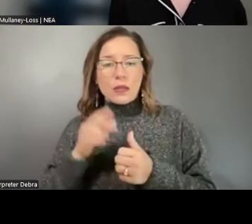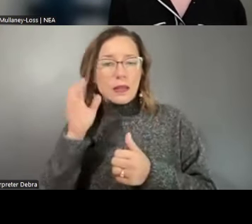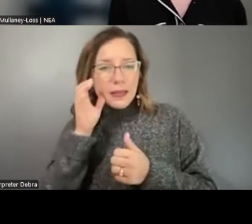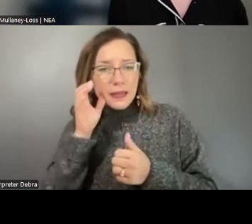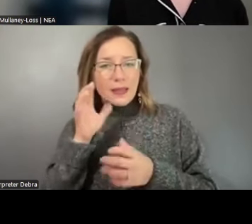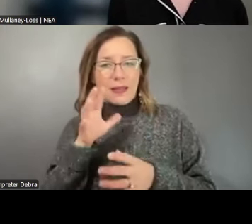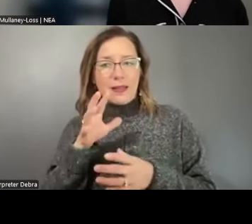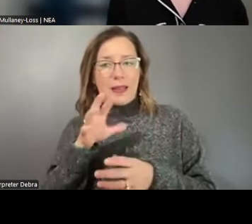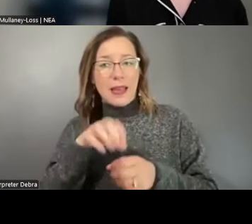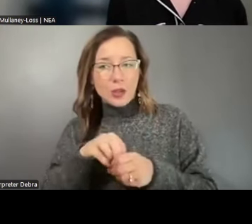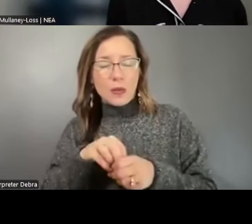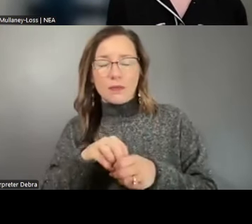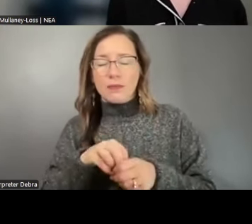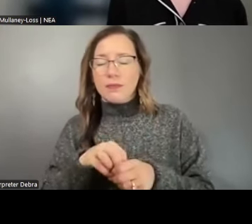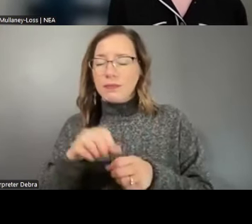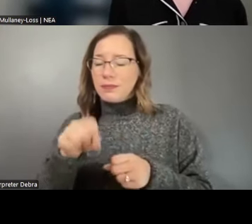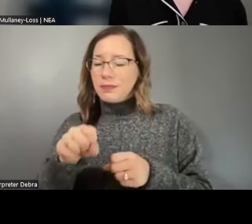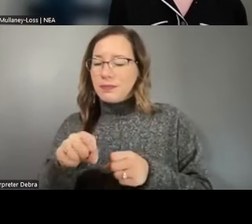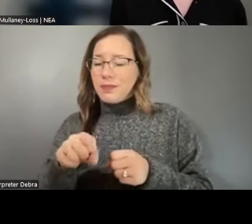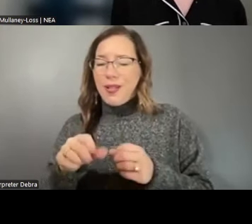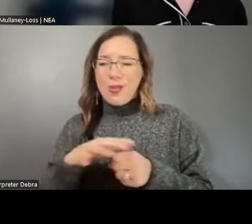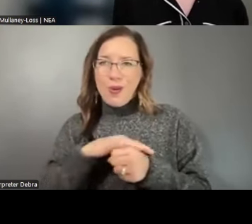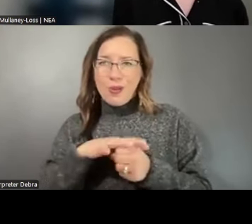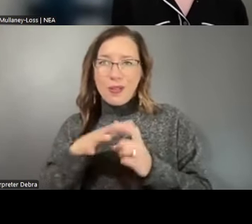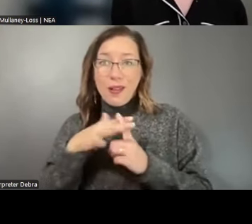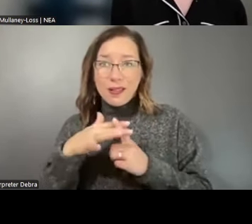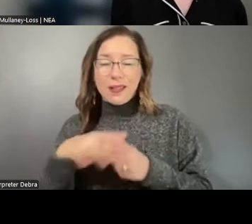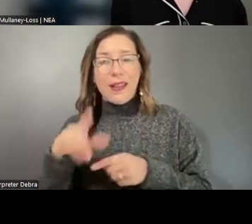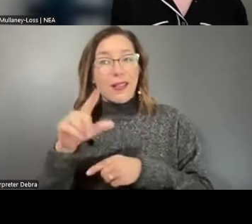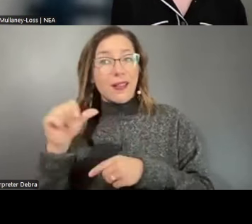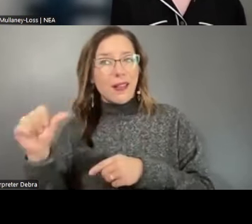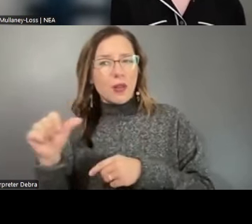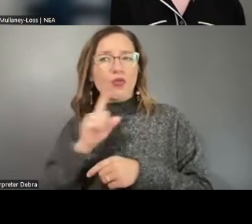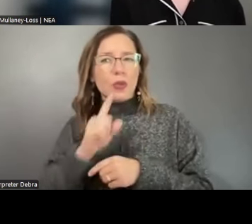down on what Sally said about local context and LAAs really knowing where it's at. If you want